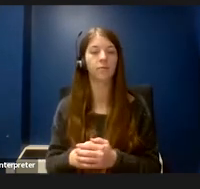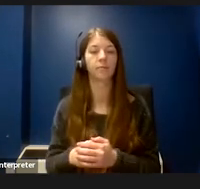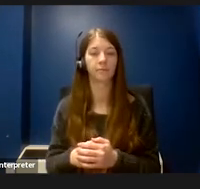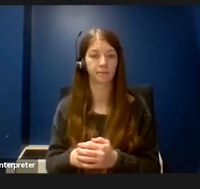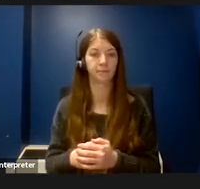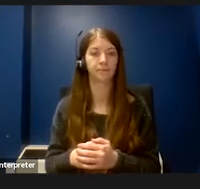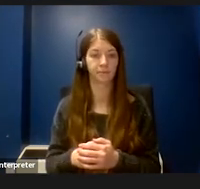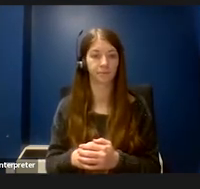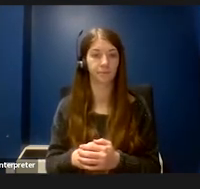In this image